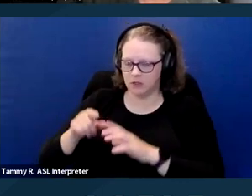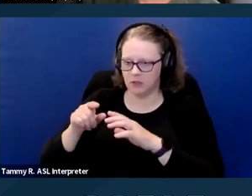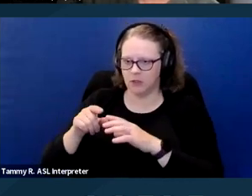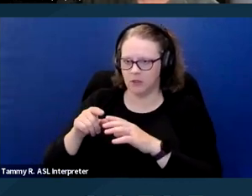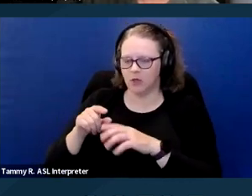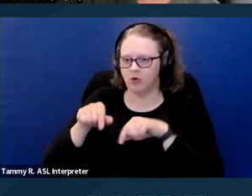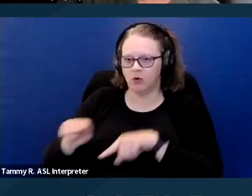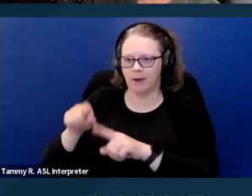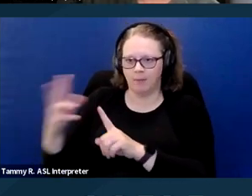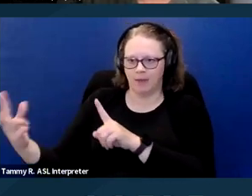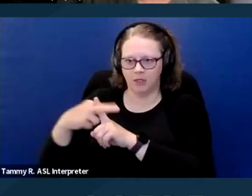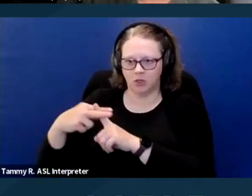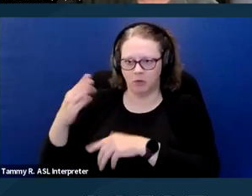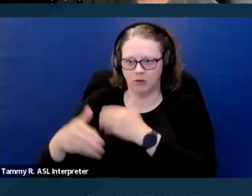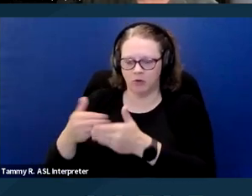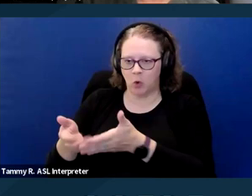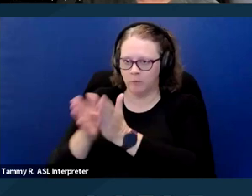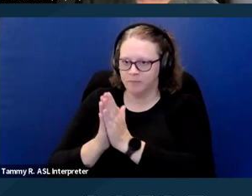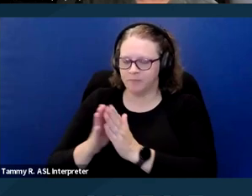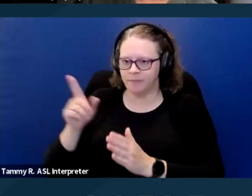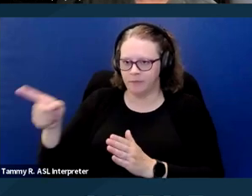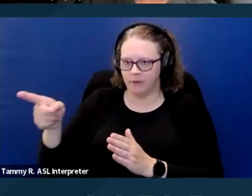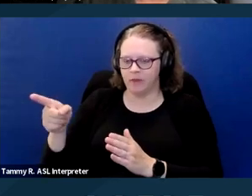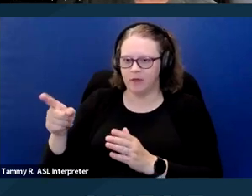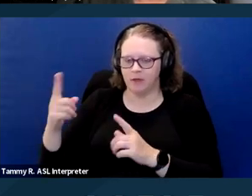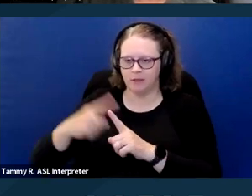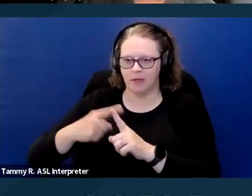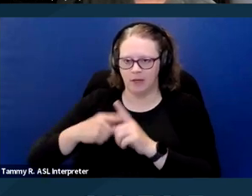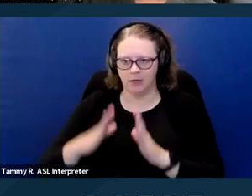or by having the tenants fill out special pet application forms.